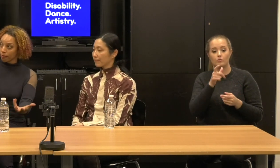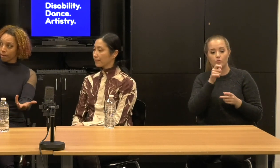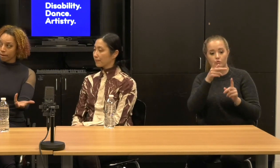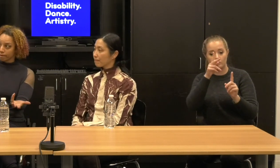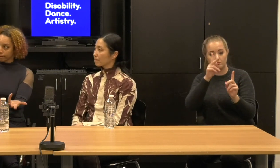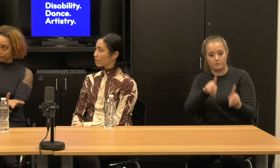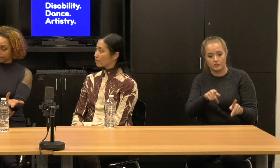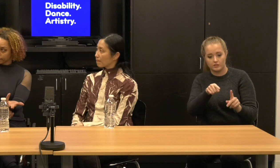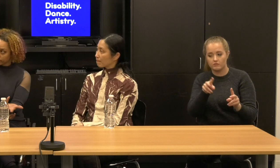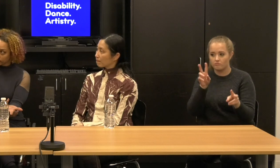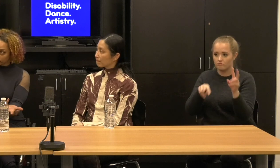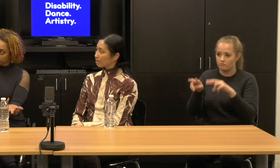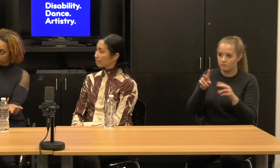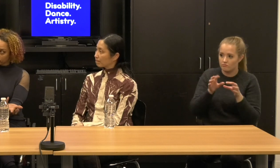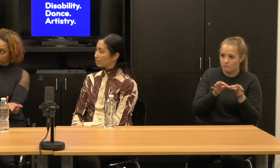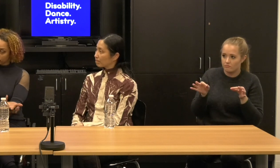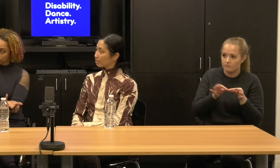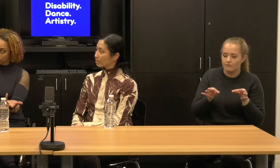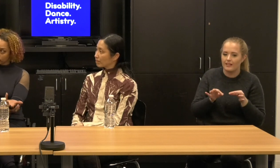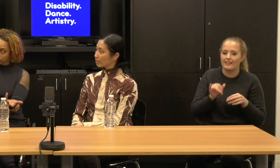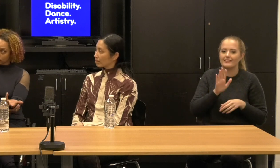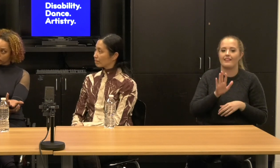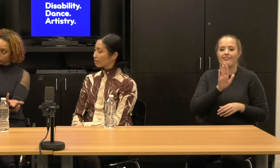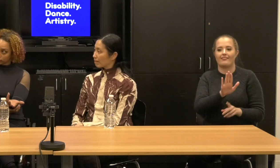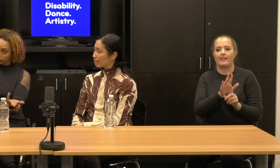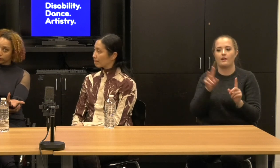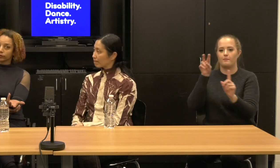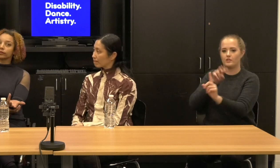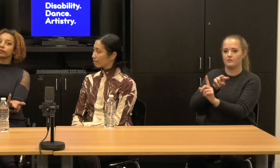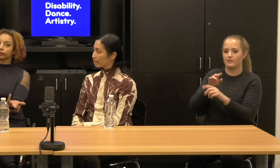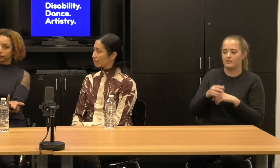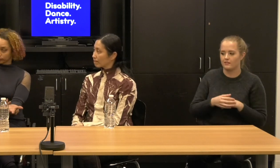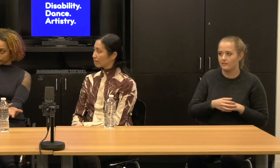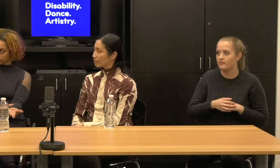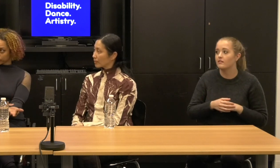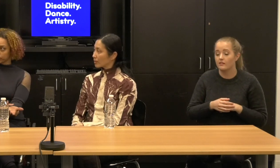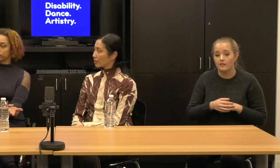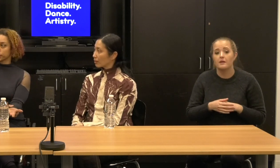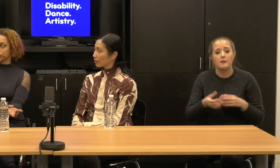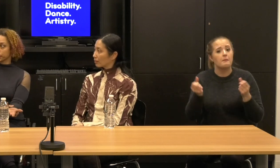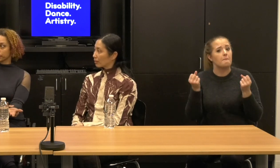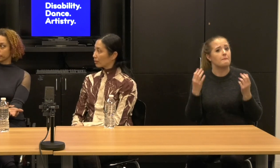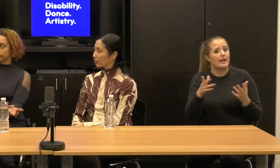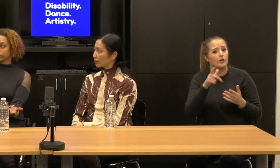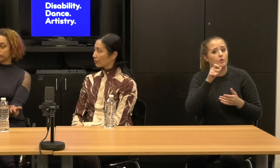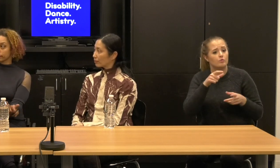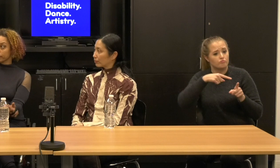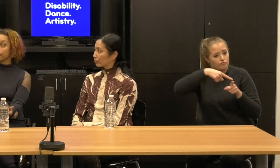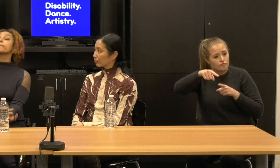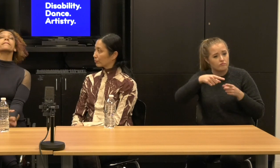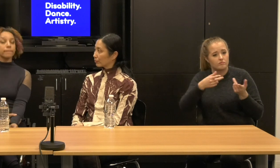Kevin: sometimes it, even a lot of the folks who are doing professional audio description don't want to think of as an art form, right?